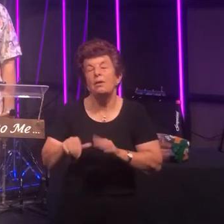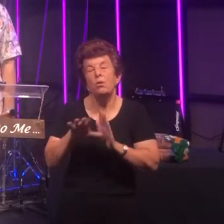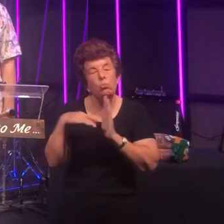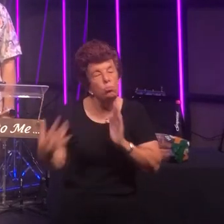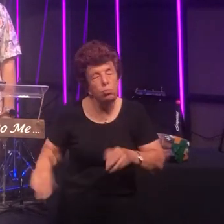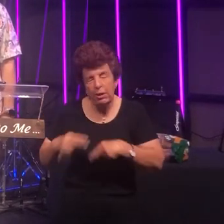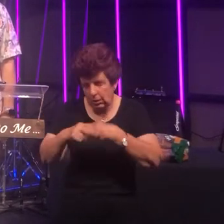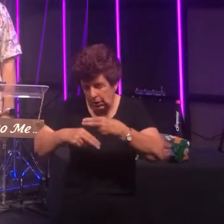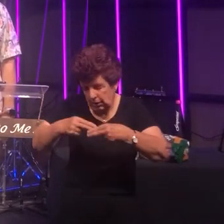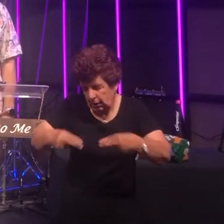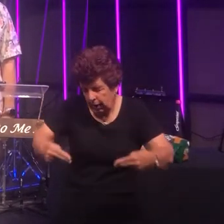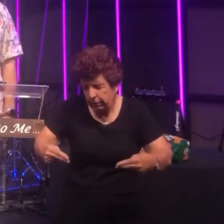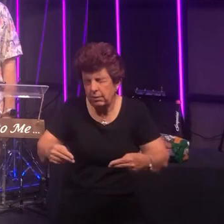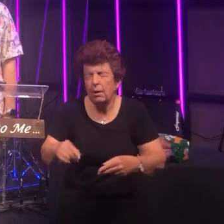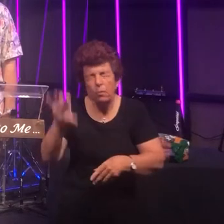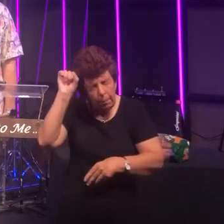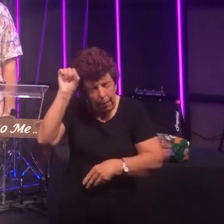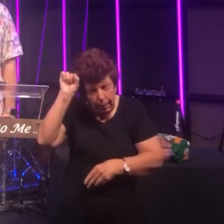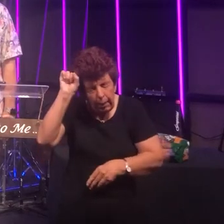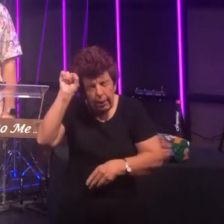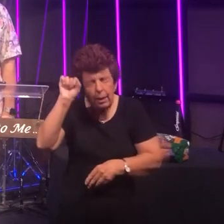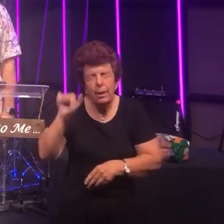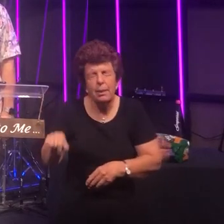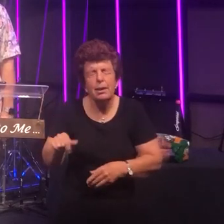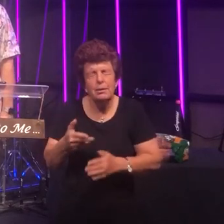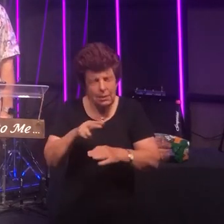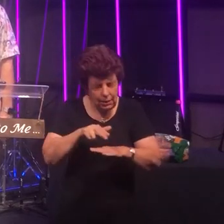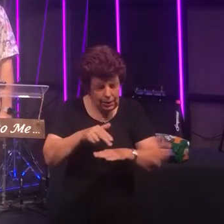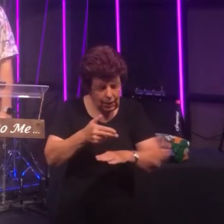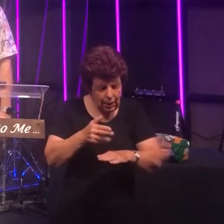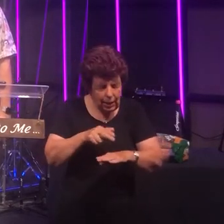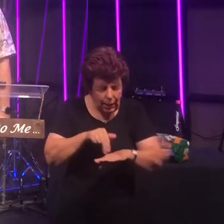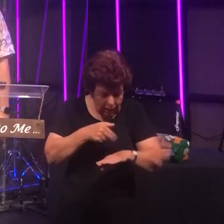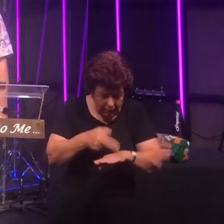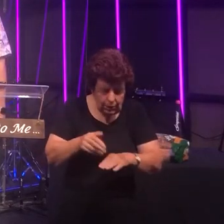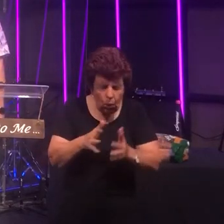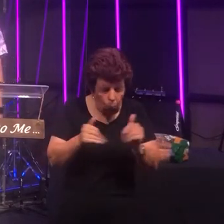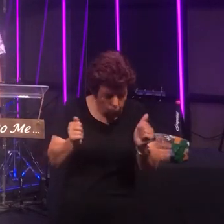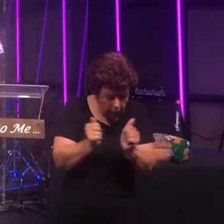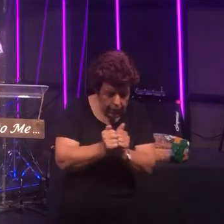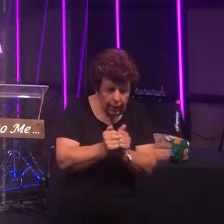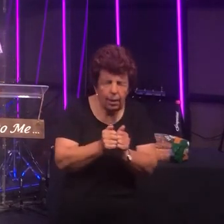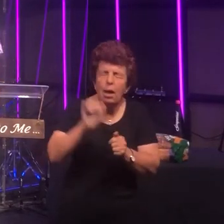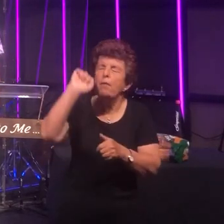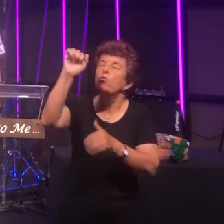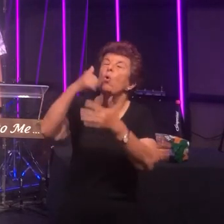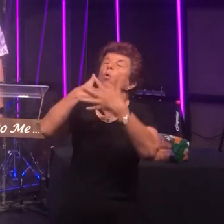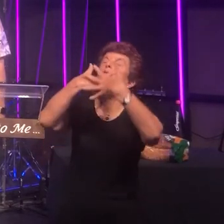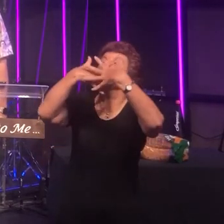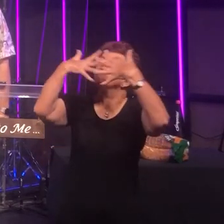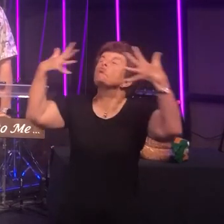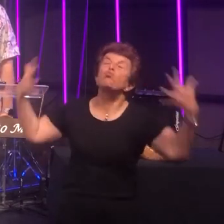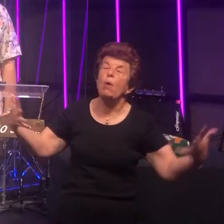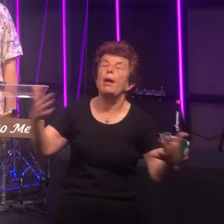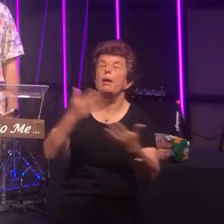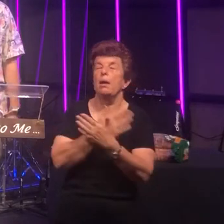Lord for the reminder it is this Easter weekend of your great love for us! Father